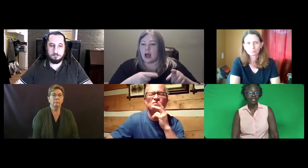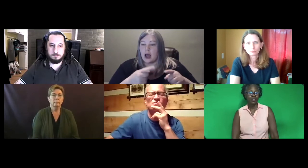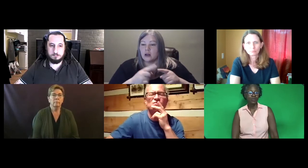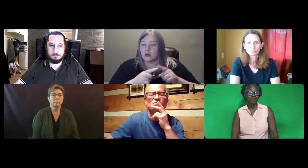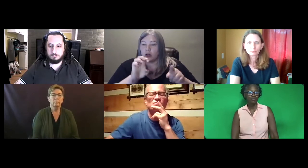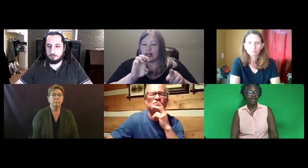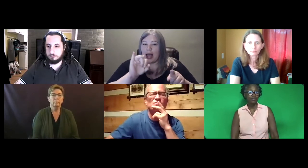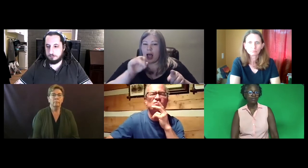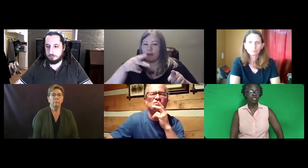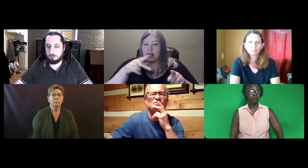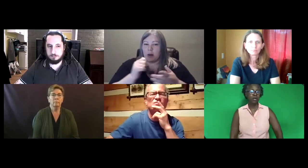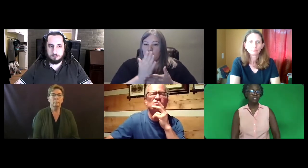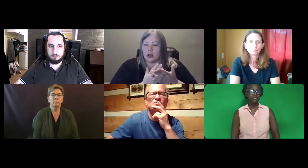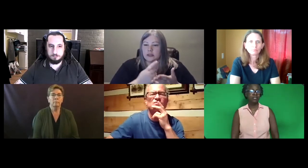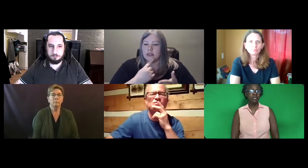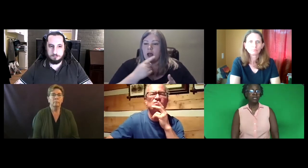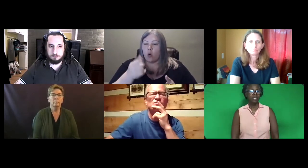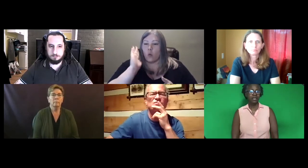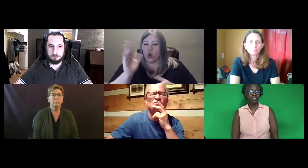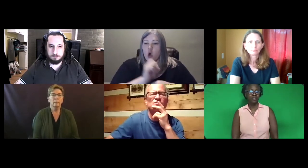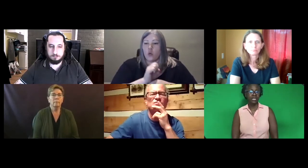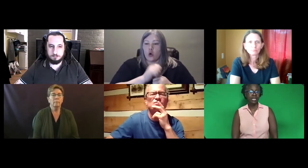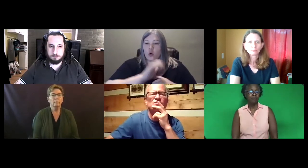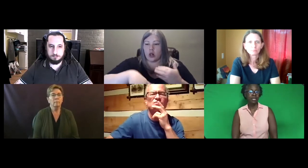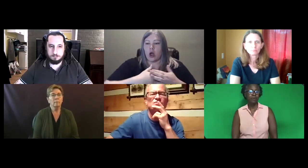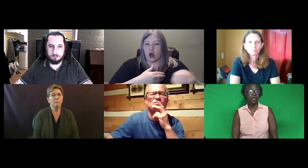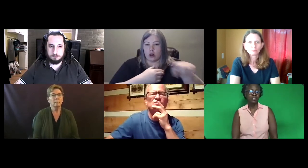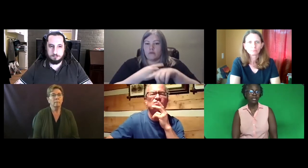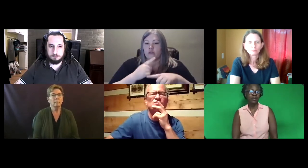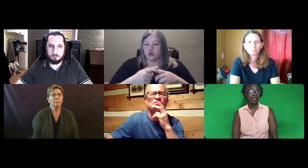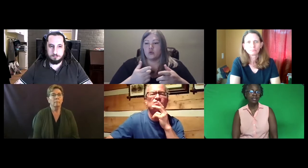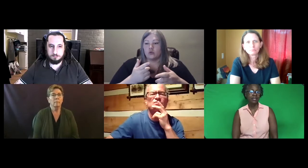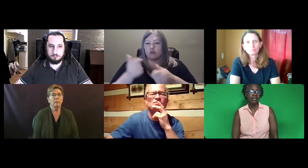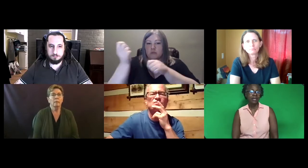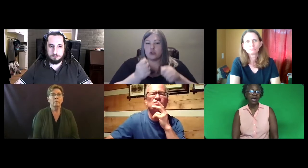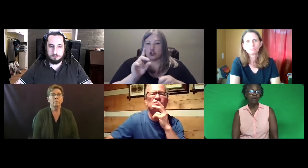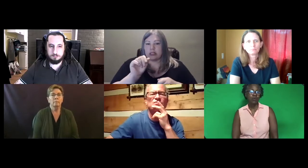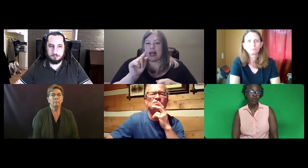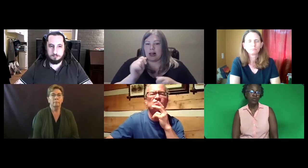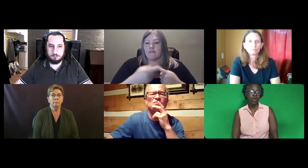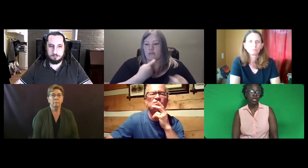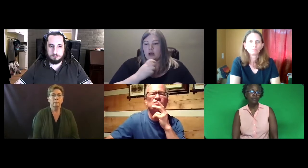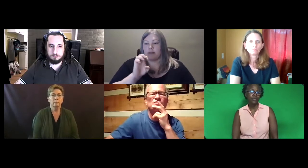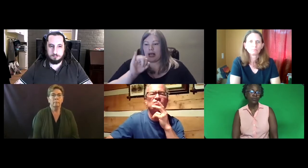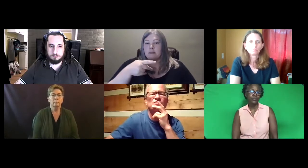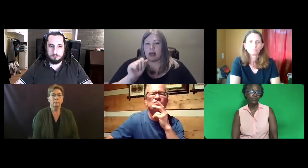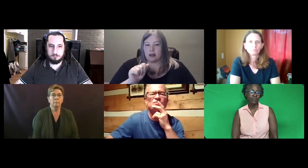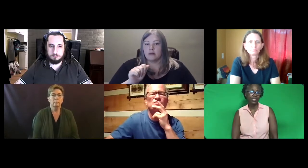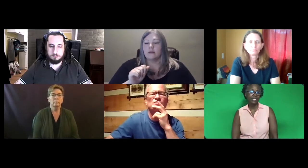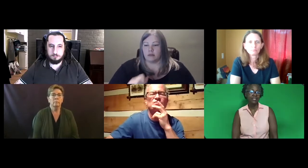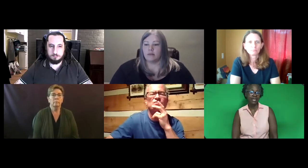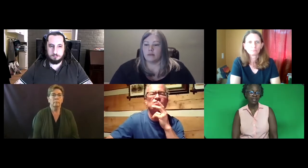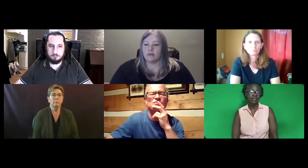Susan Brown's response to the EIPA part said, I will work with all of you to get data from